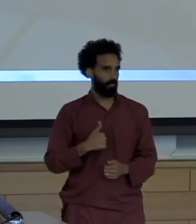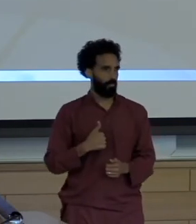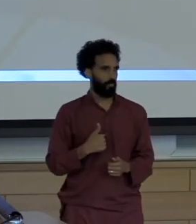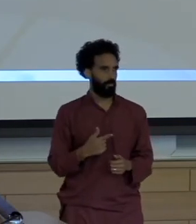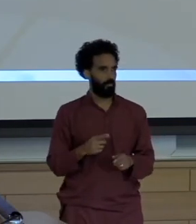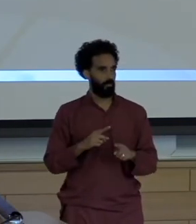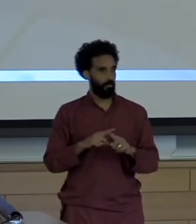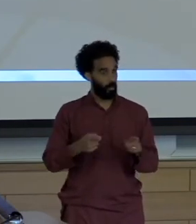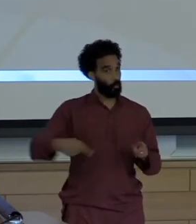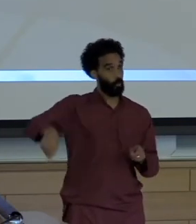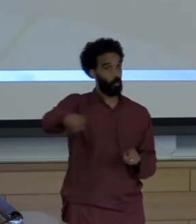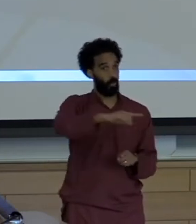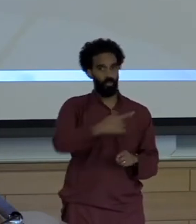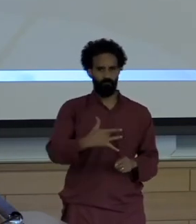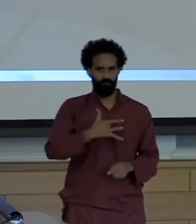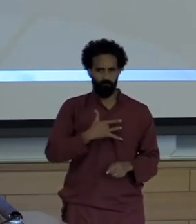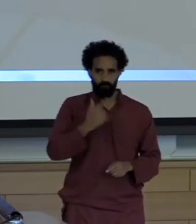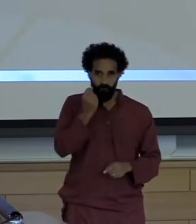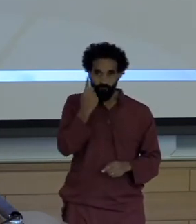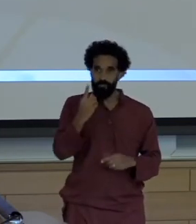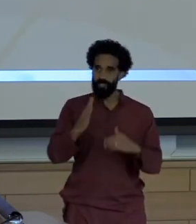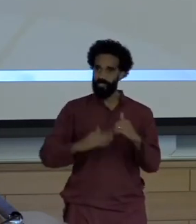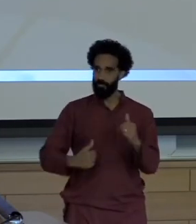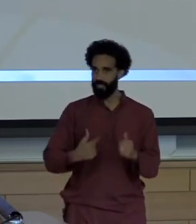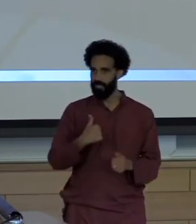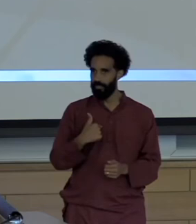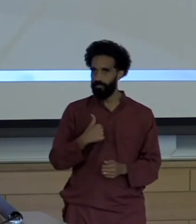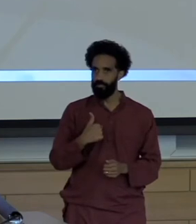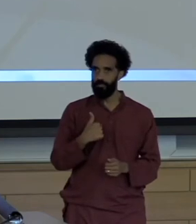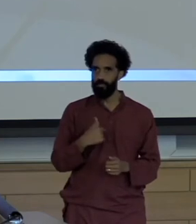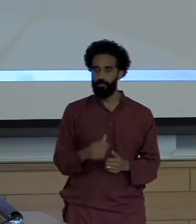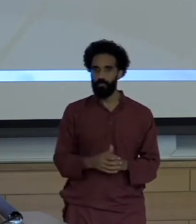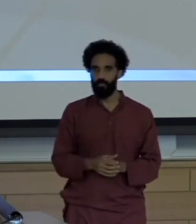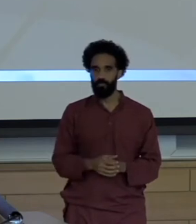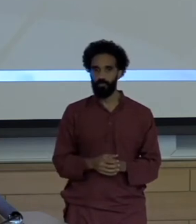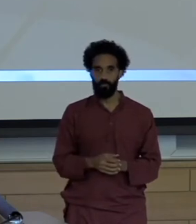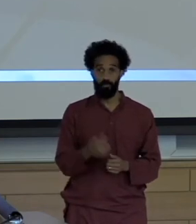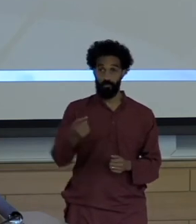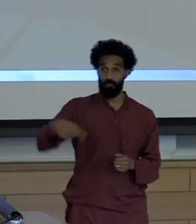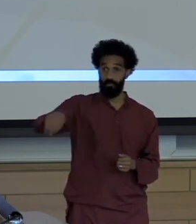You understand in ways better than I and certainly better than I can express